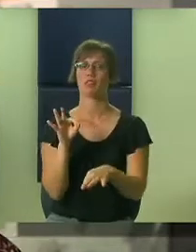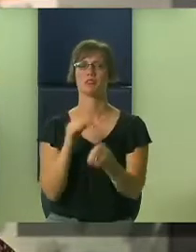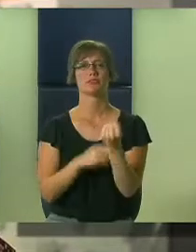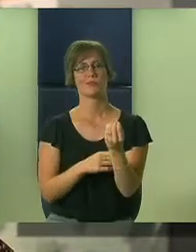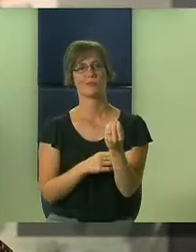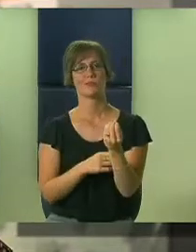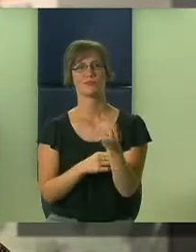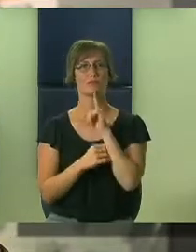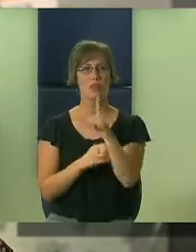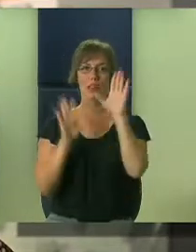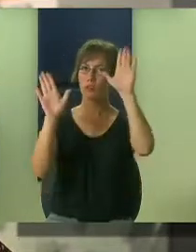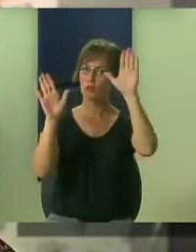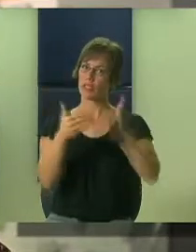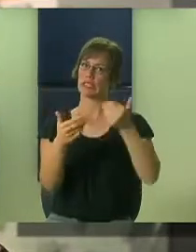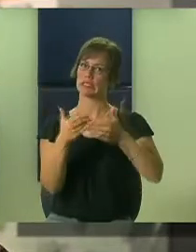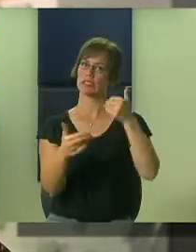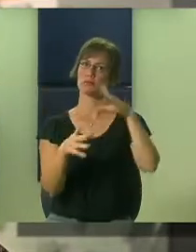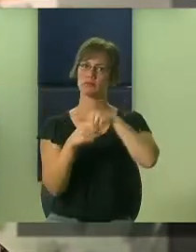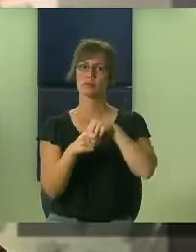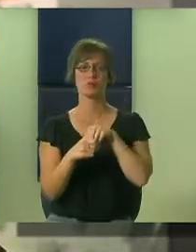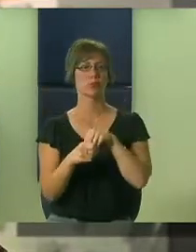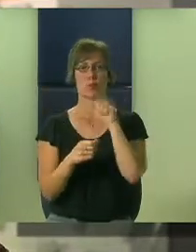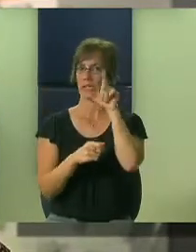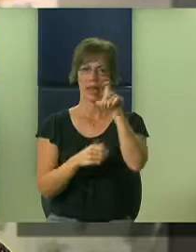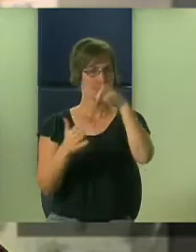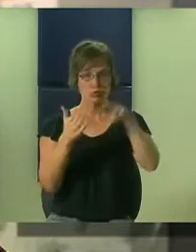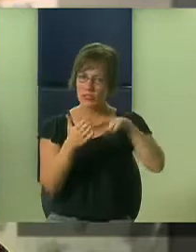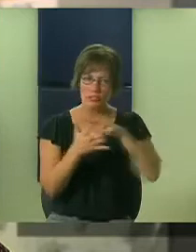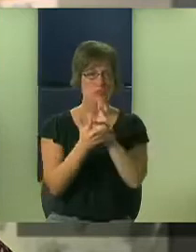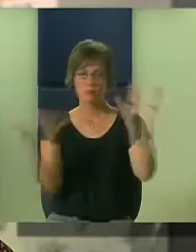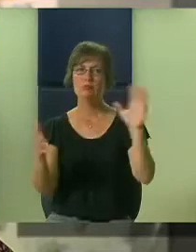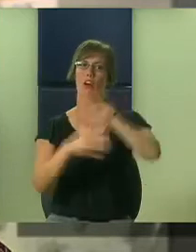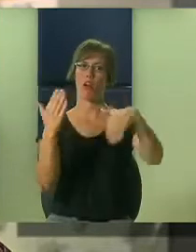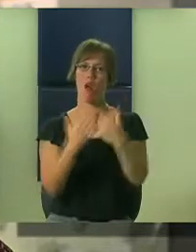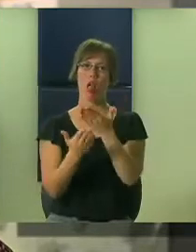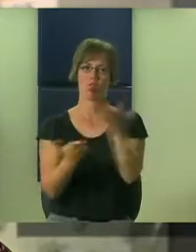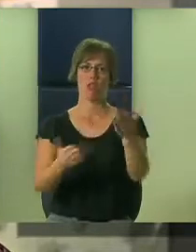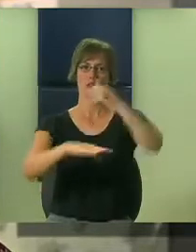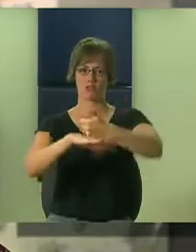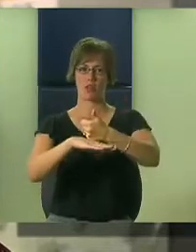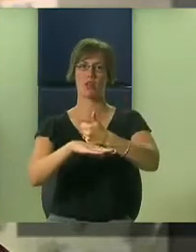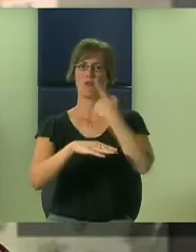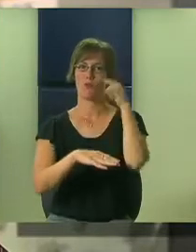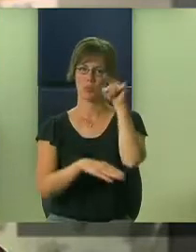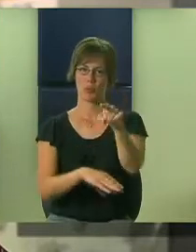team can use. It really makes the process simple. So, it was great, it was easy to do,